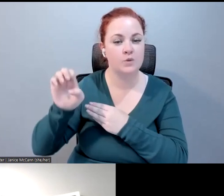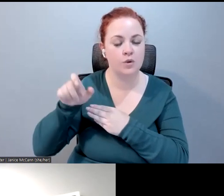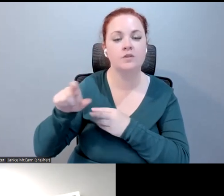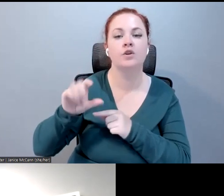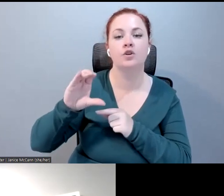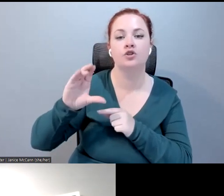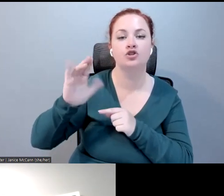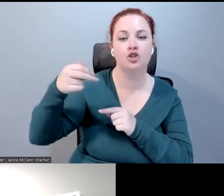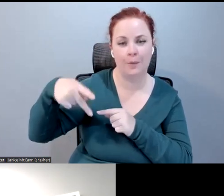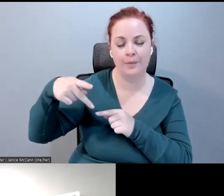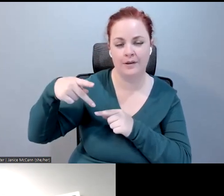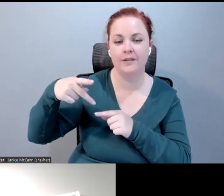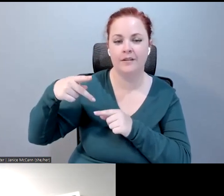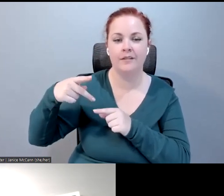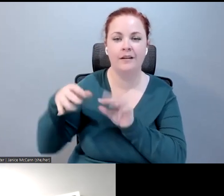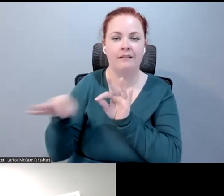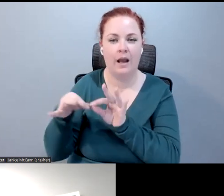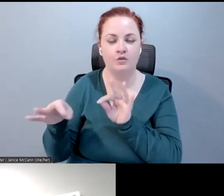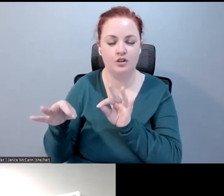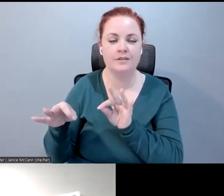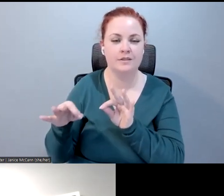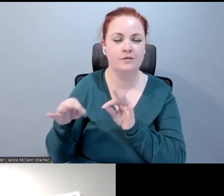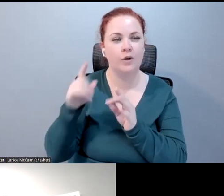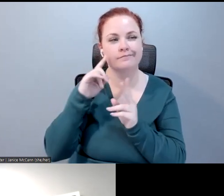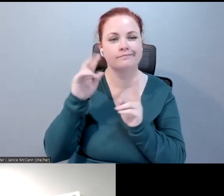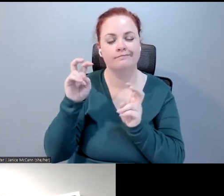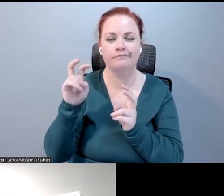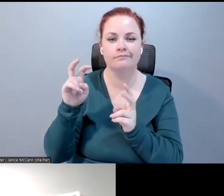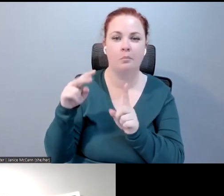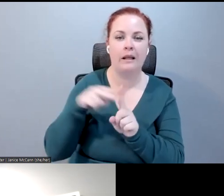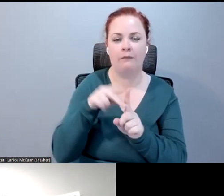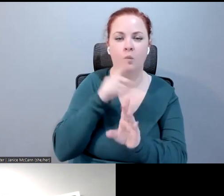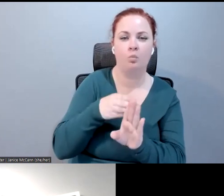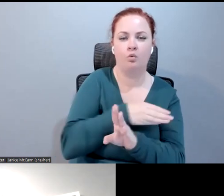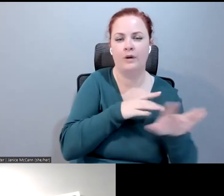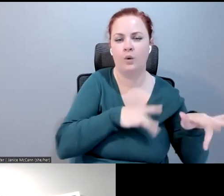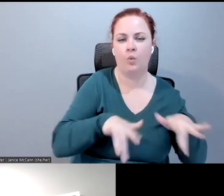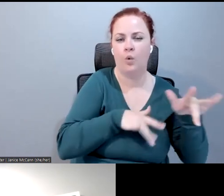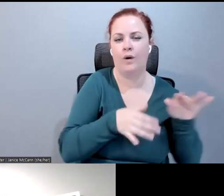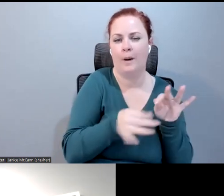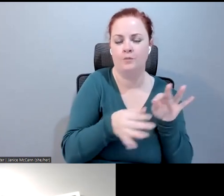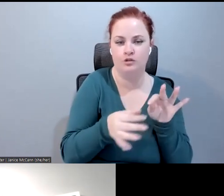doing prerecorded captions, Savio Menifer, you should